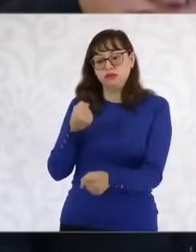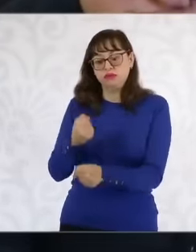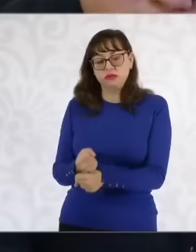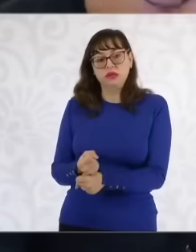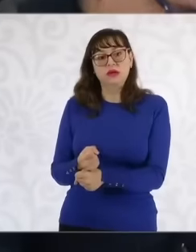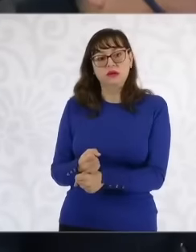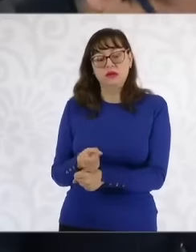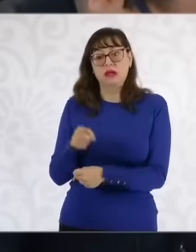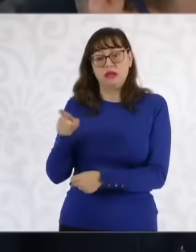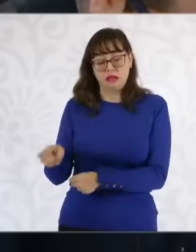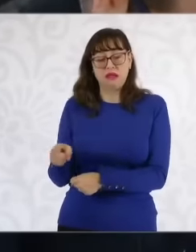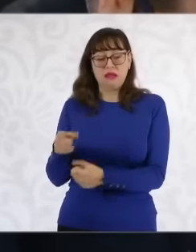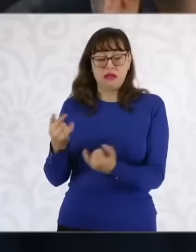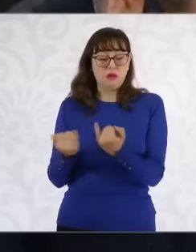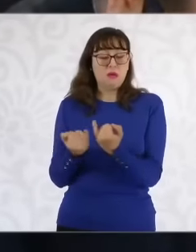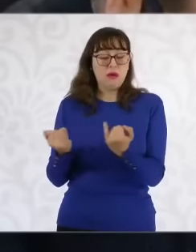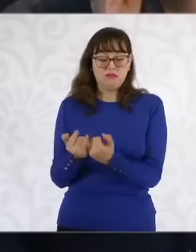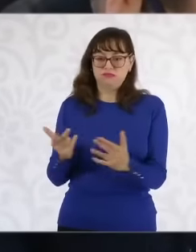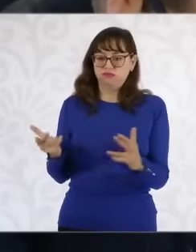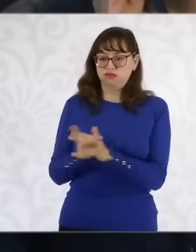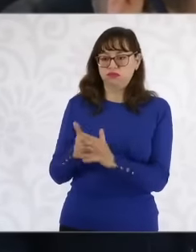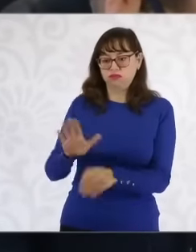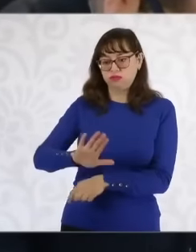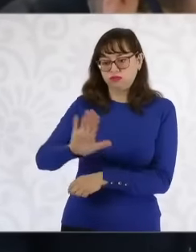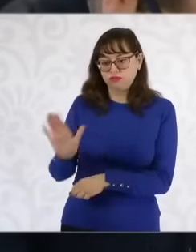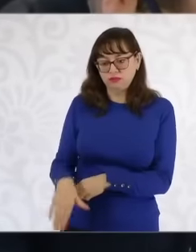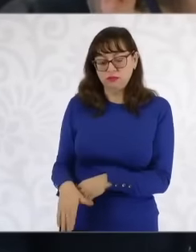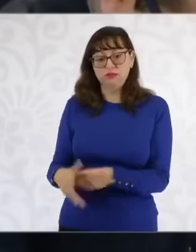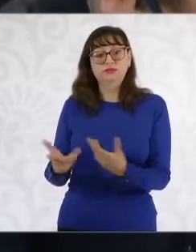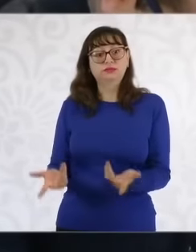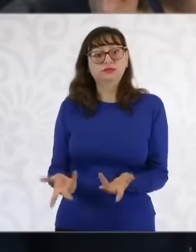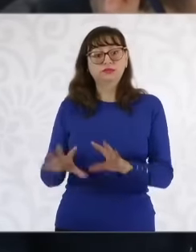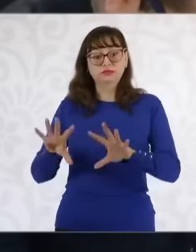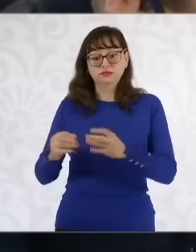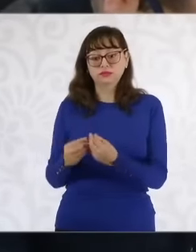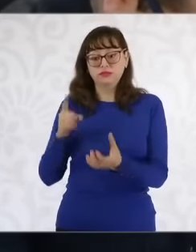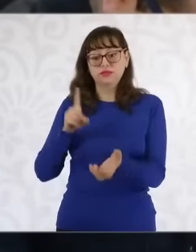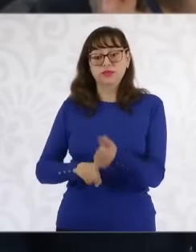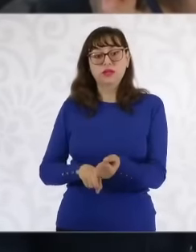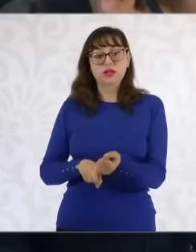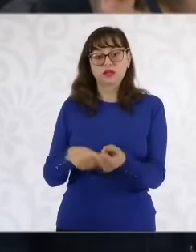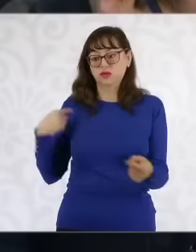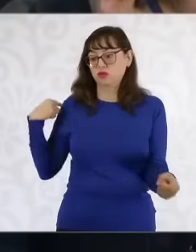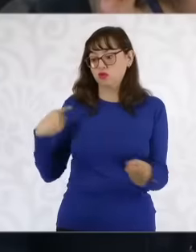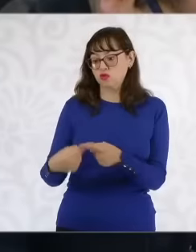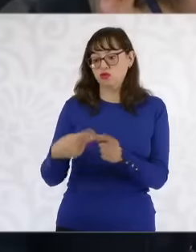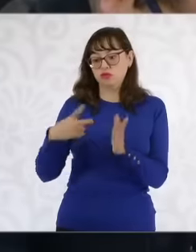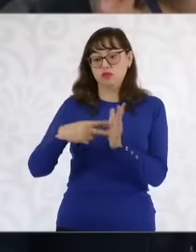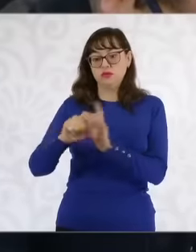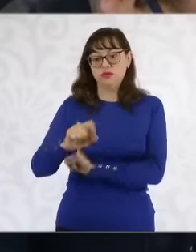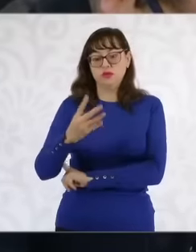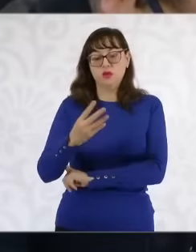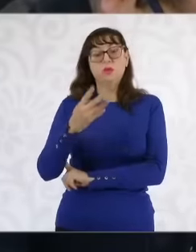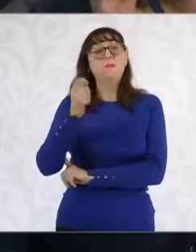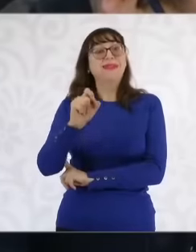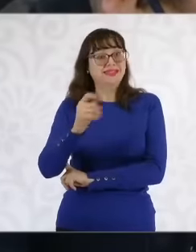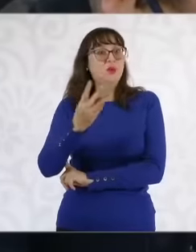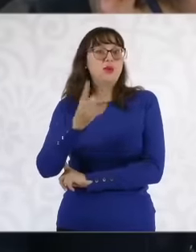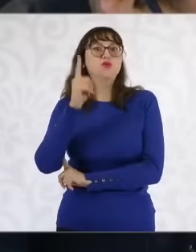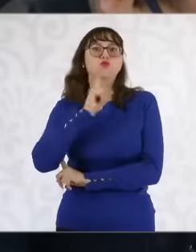of Chiapas, with which there have already been 24 femicides so far in 2024, nine of them minors,